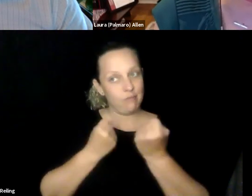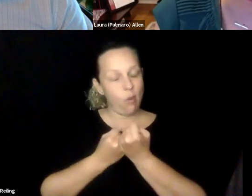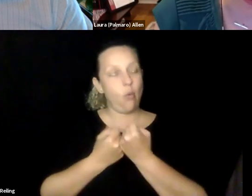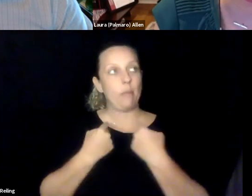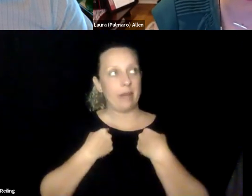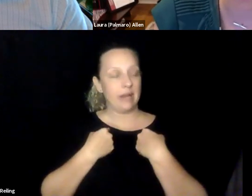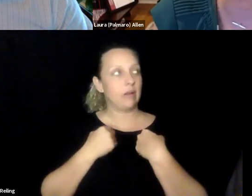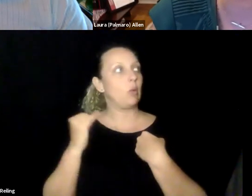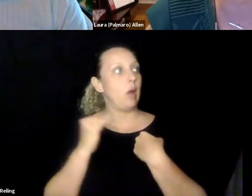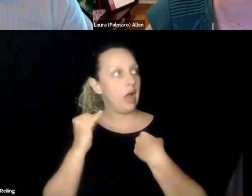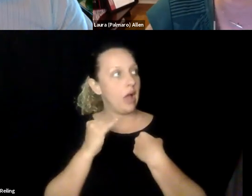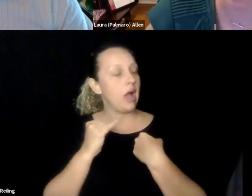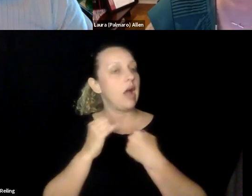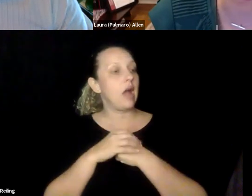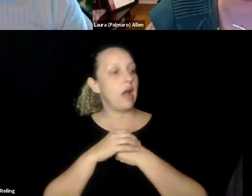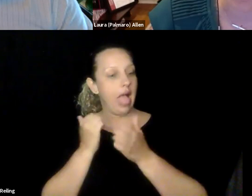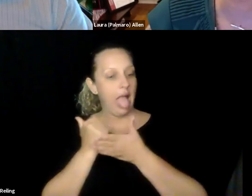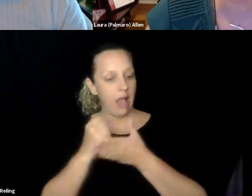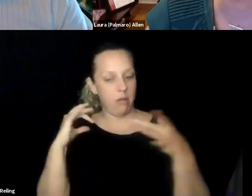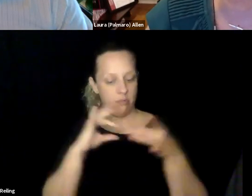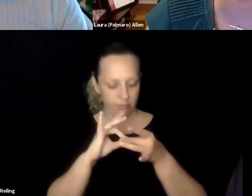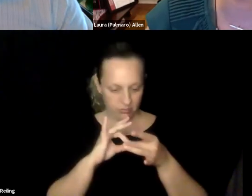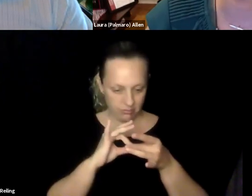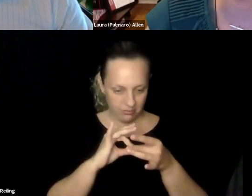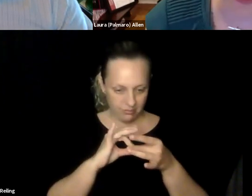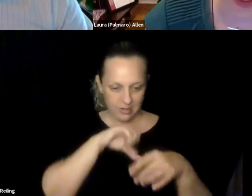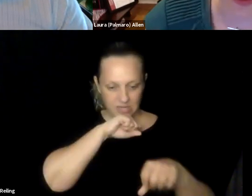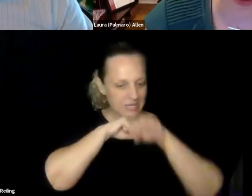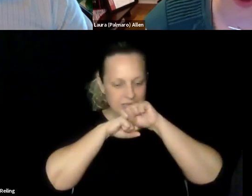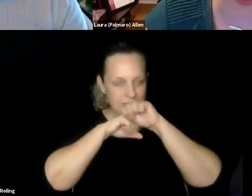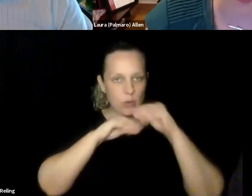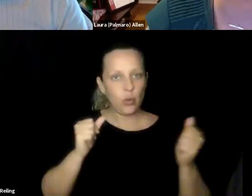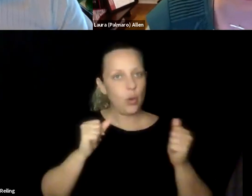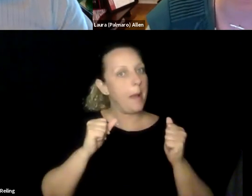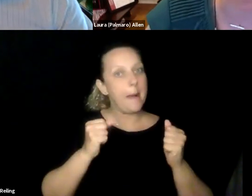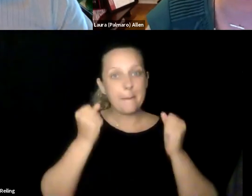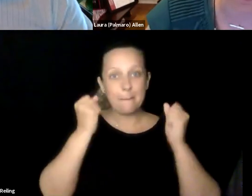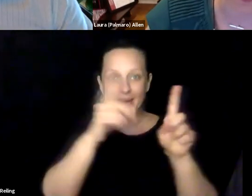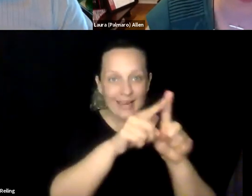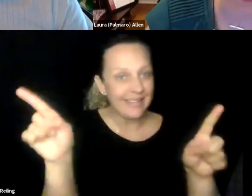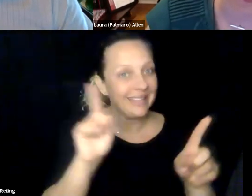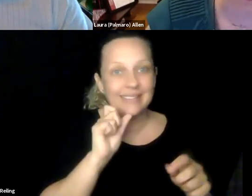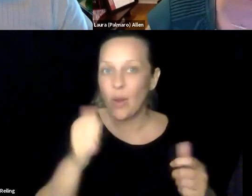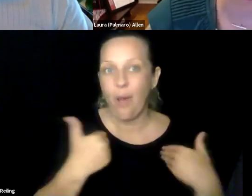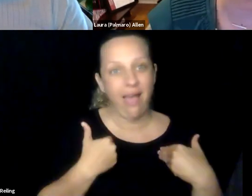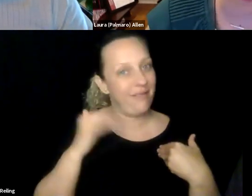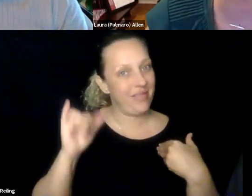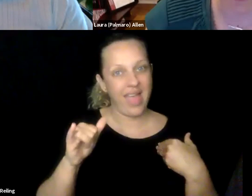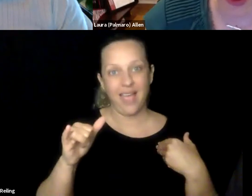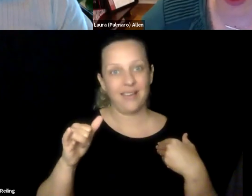and I'm the first to recognize exactly how lucky that was that I had a family that could support me in that way, and could bridge those gaps for